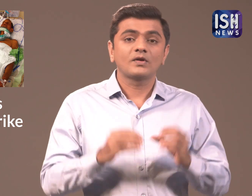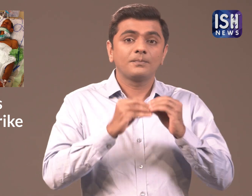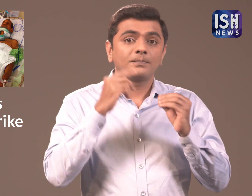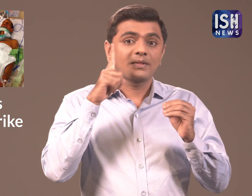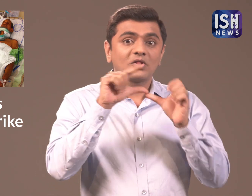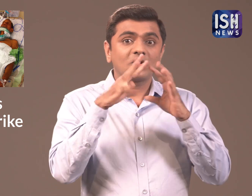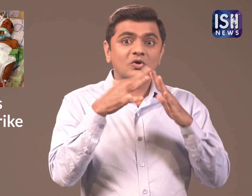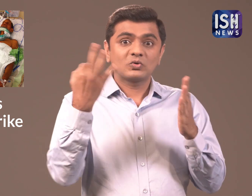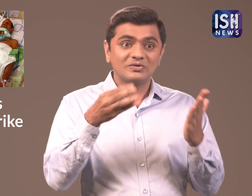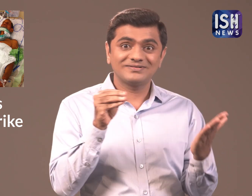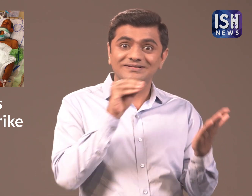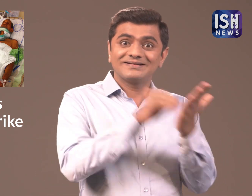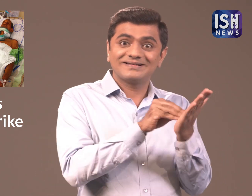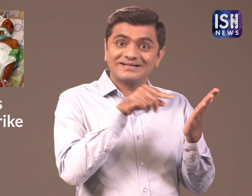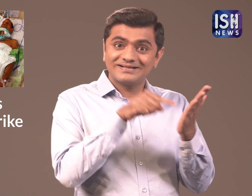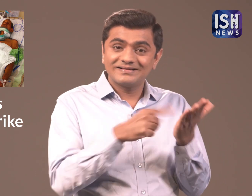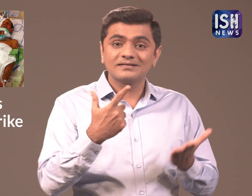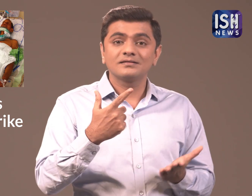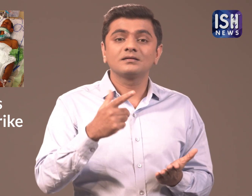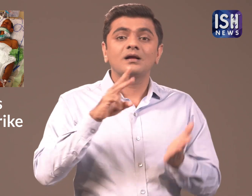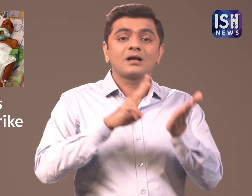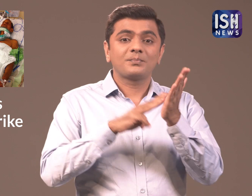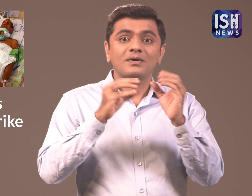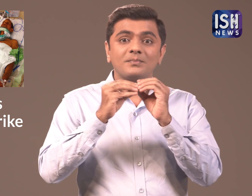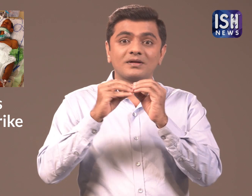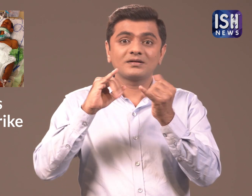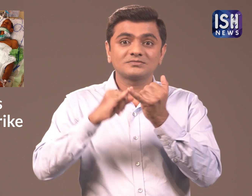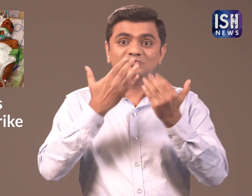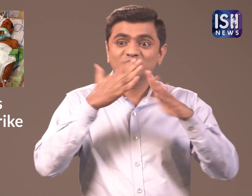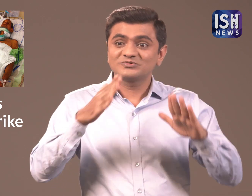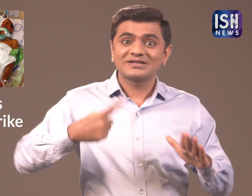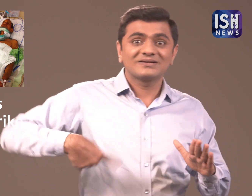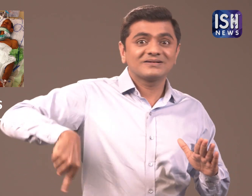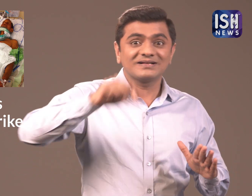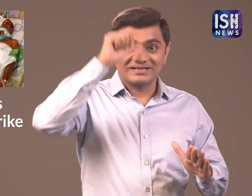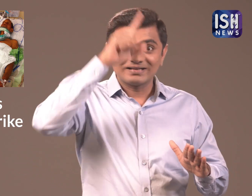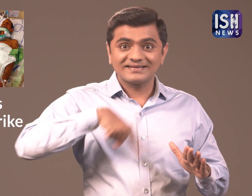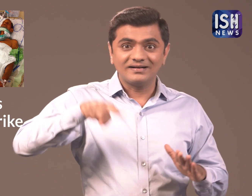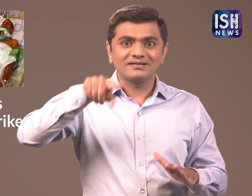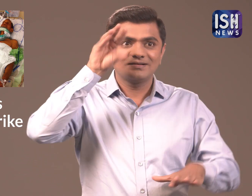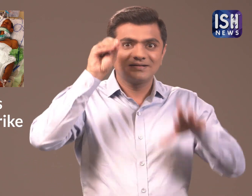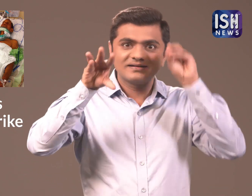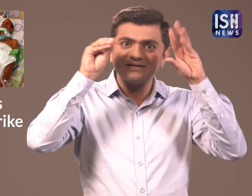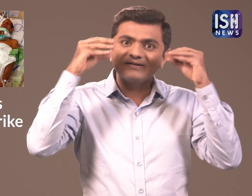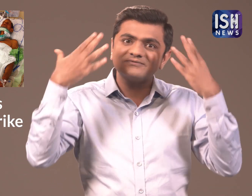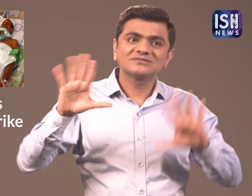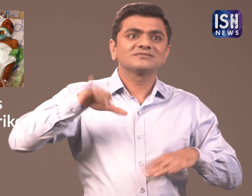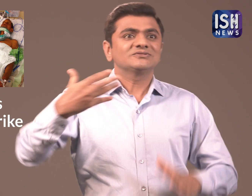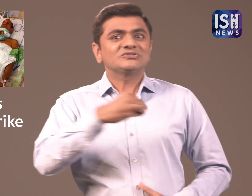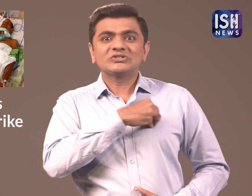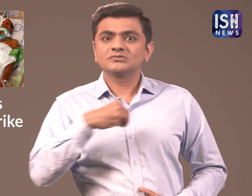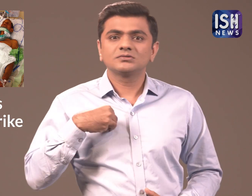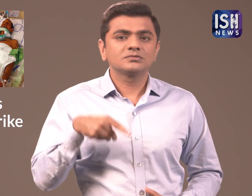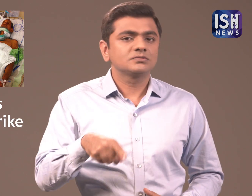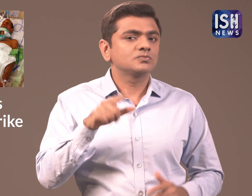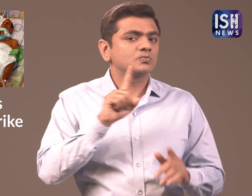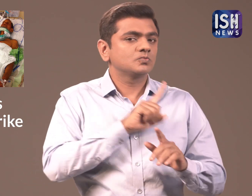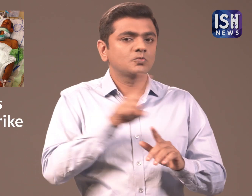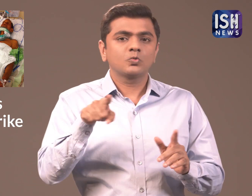The Bill proposes that all over India after studing MBBS, they can't become doctors immediately.